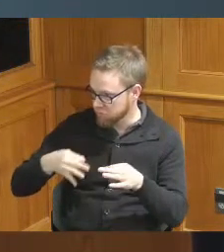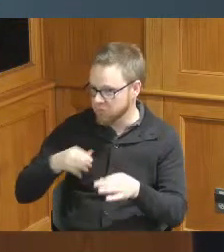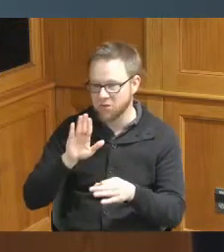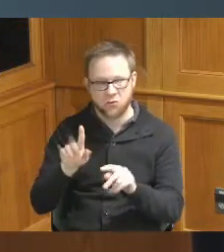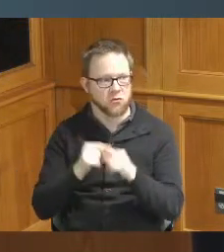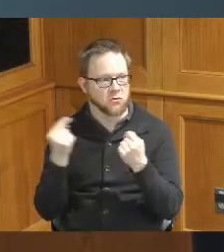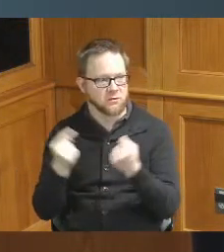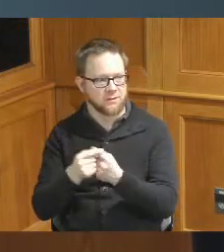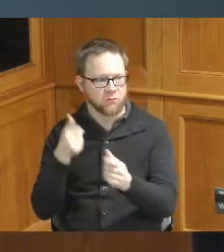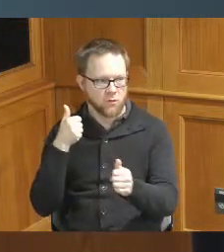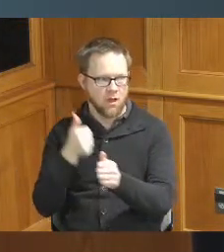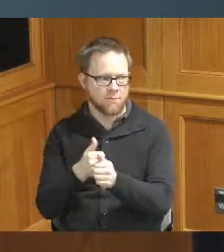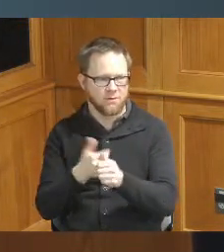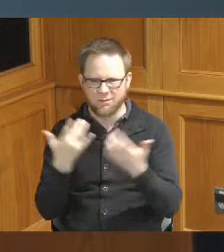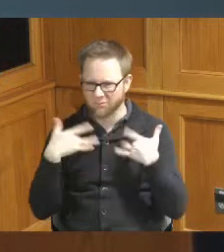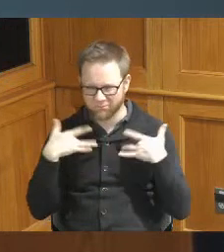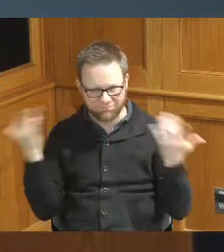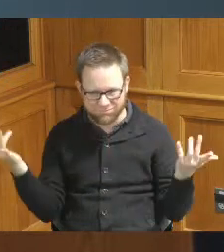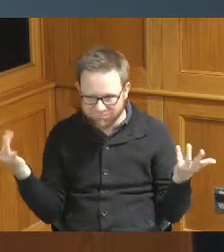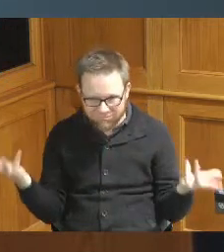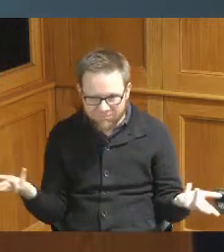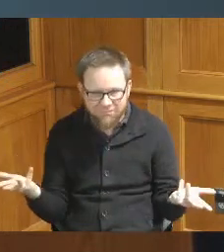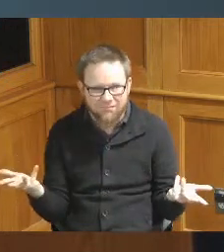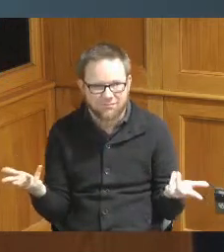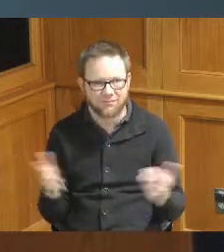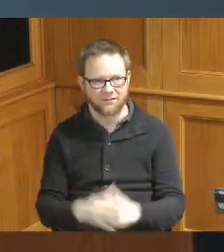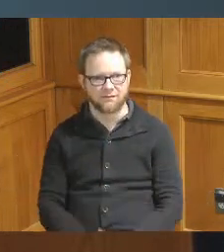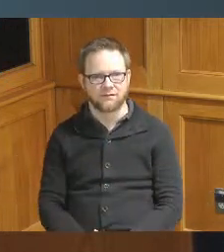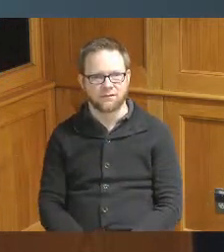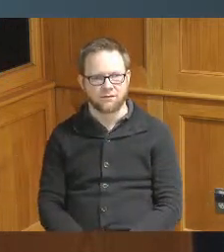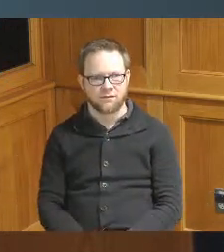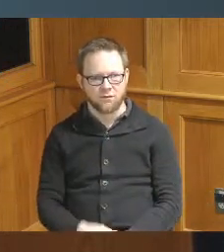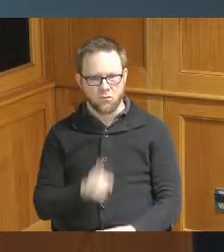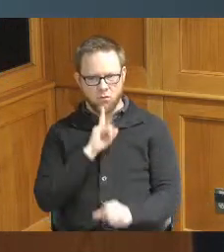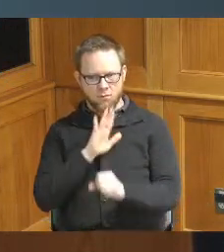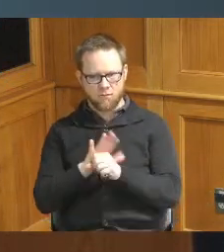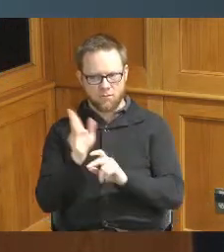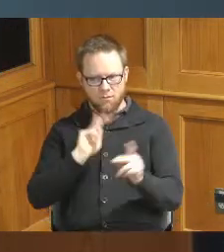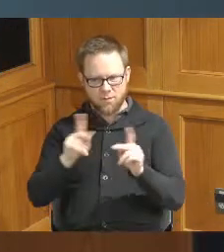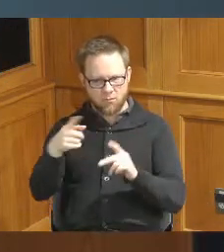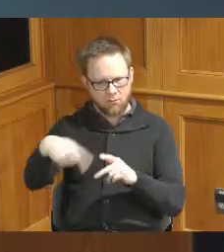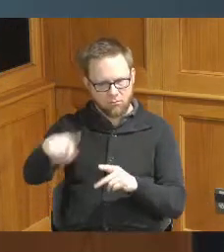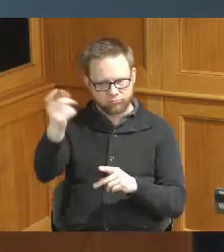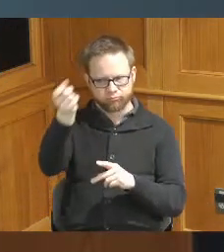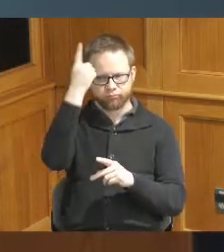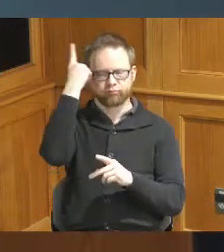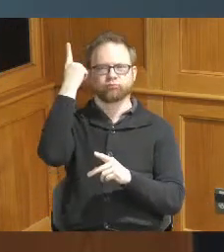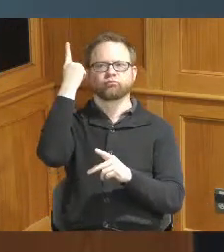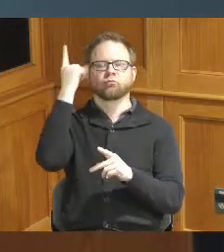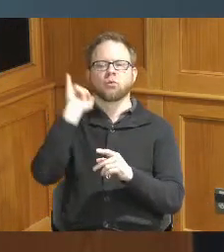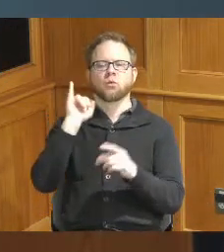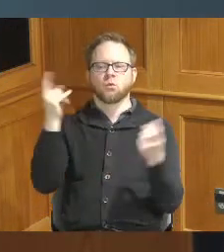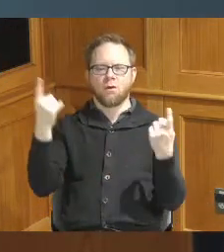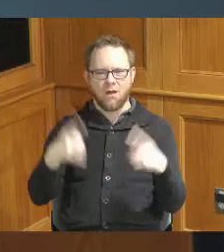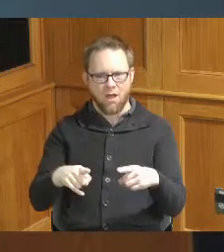us an update on what's going on and make sure people understand about the safety of of water